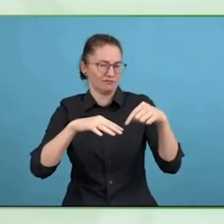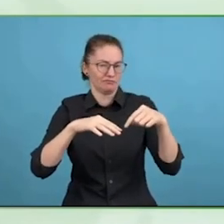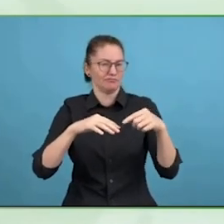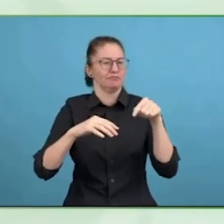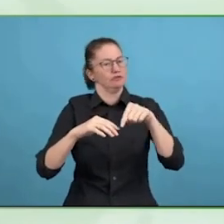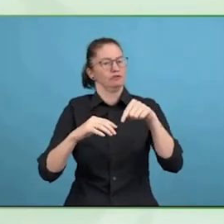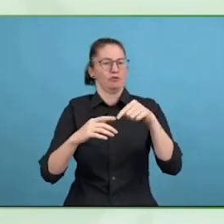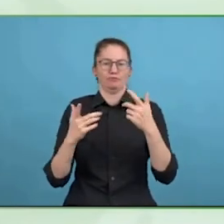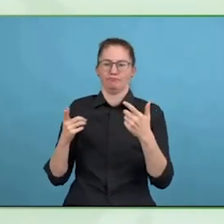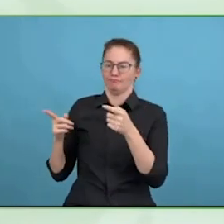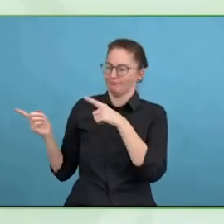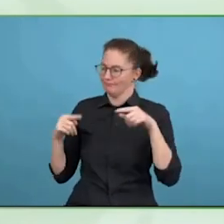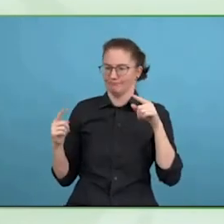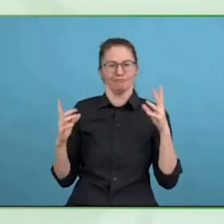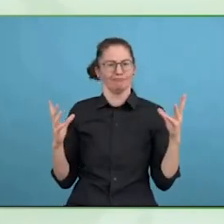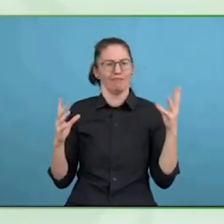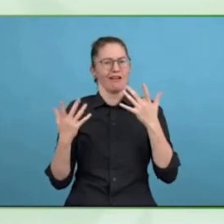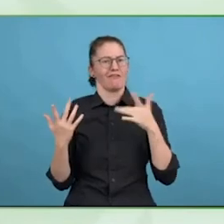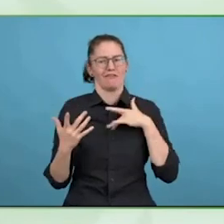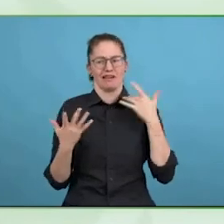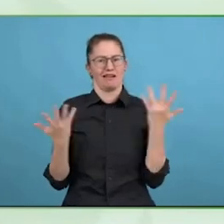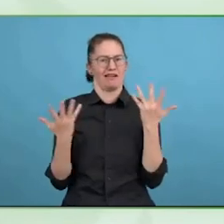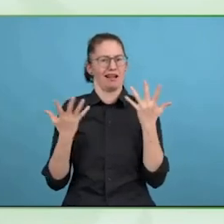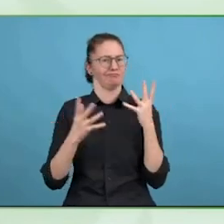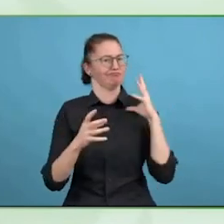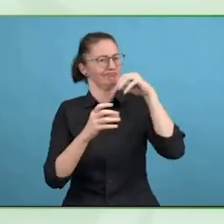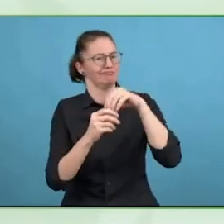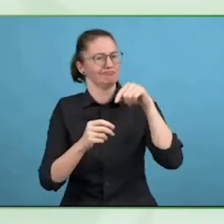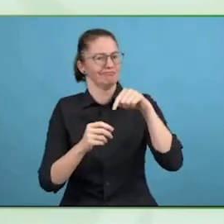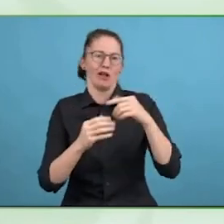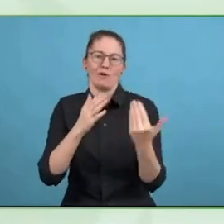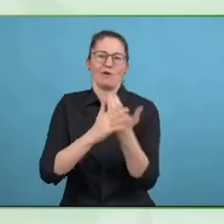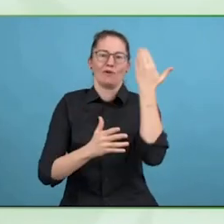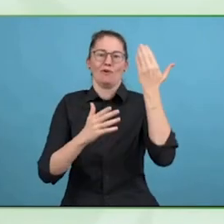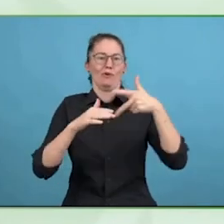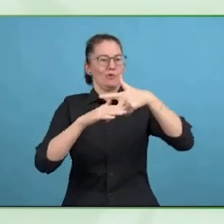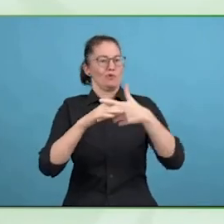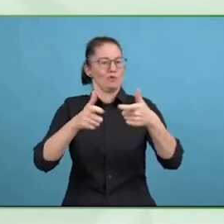and the mission has been to bring multinational companies together to